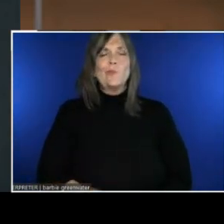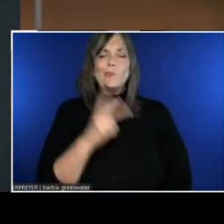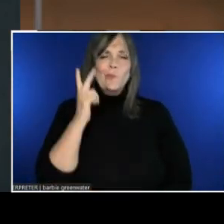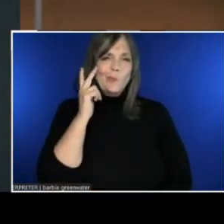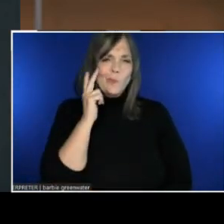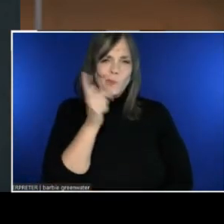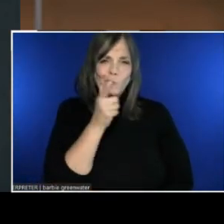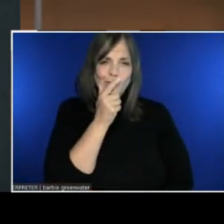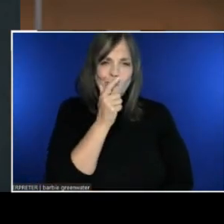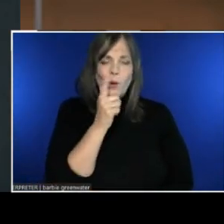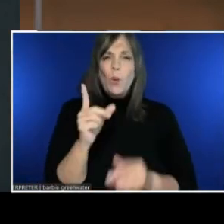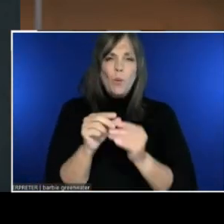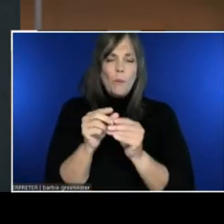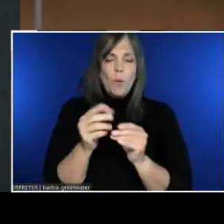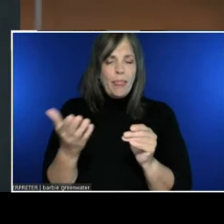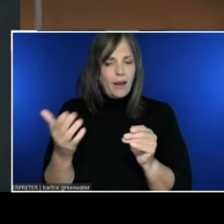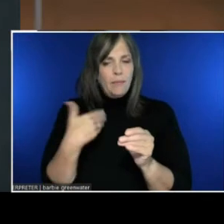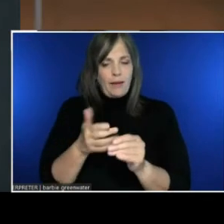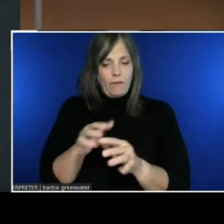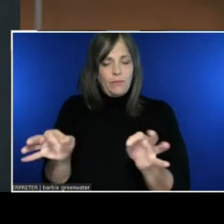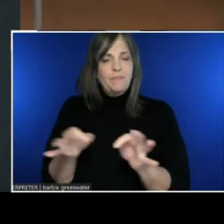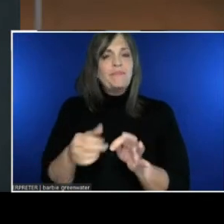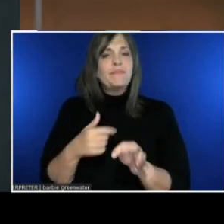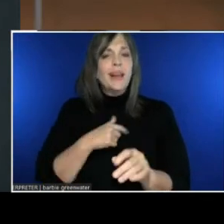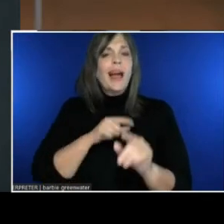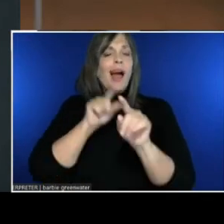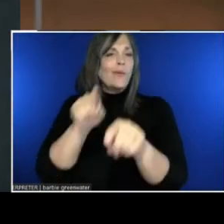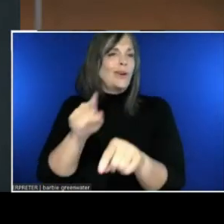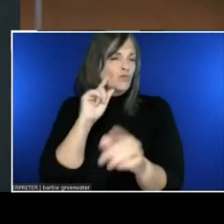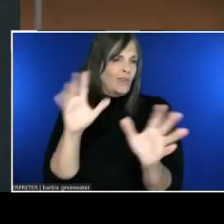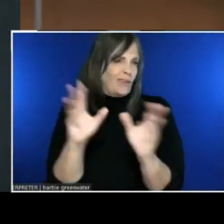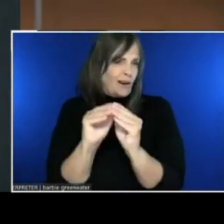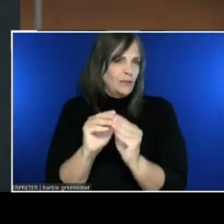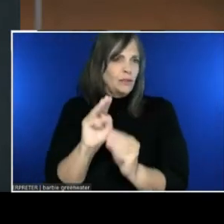I went to the Chi Conference in Montreal, in 2018.